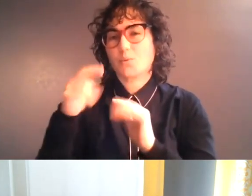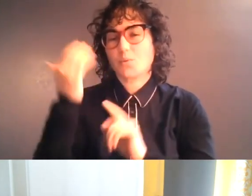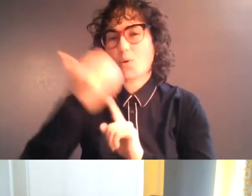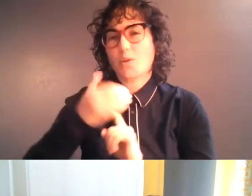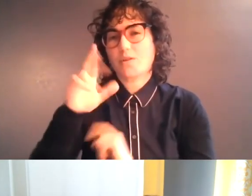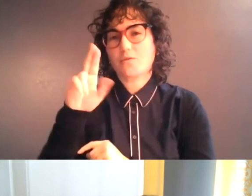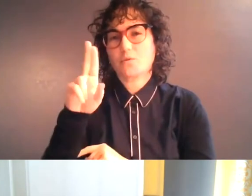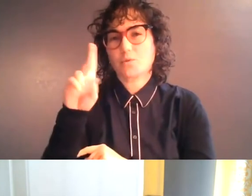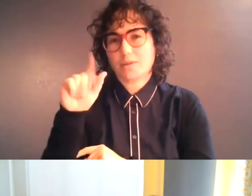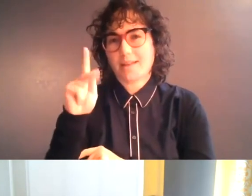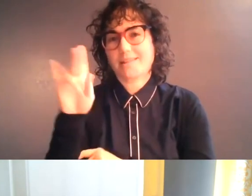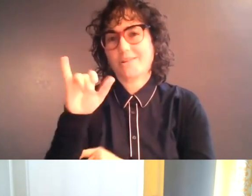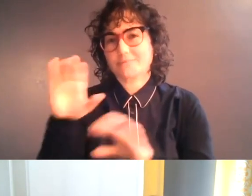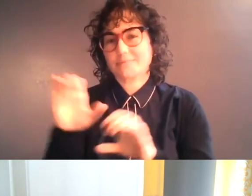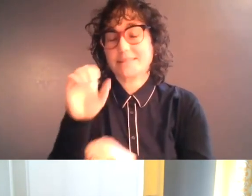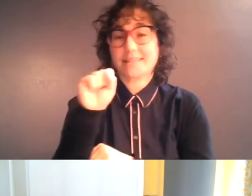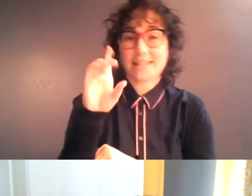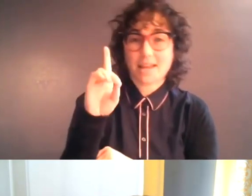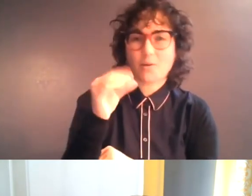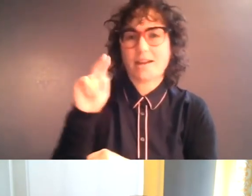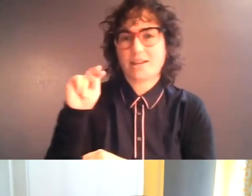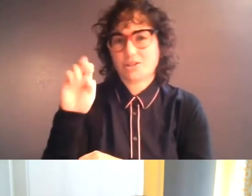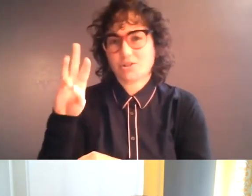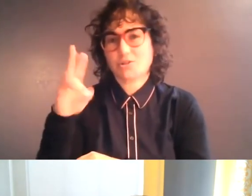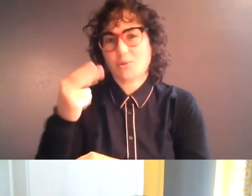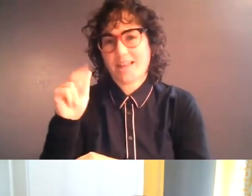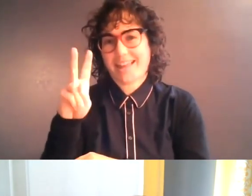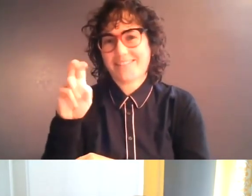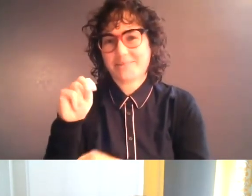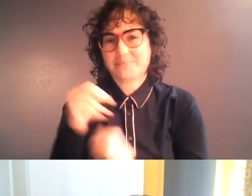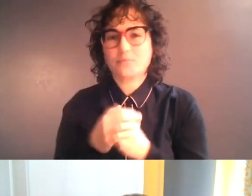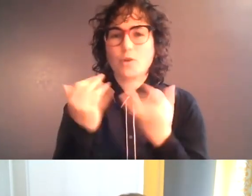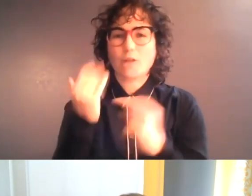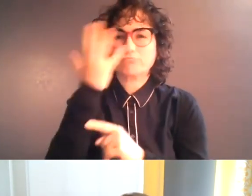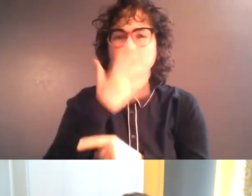in San Diego and in New Haven. And in the Zoom video frame, Jason appears as a white